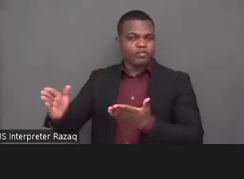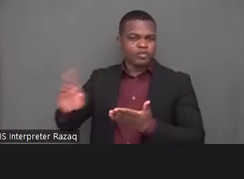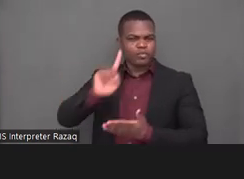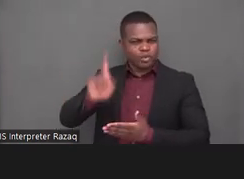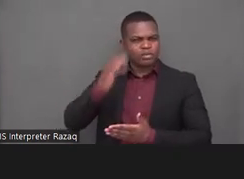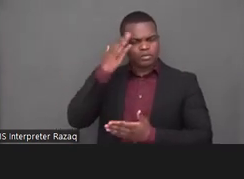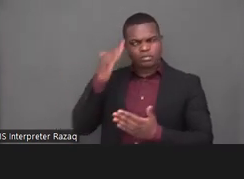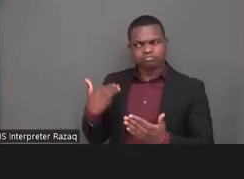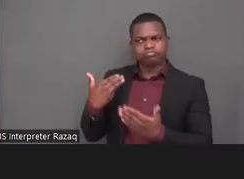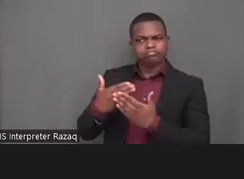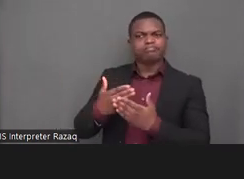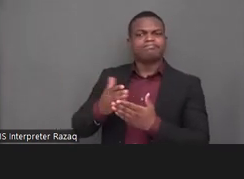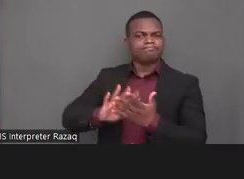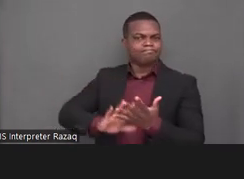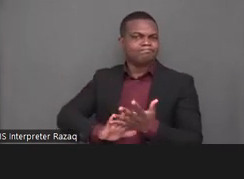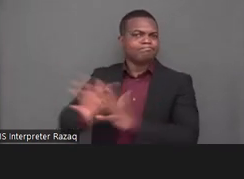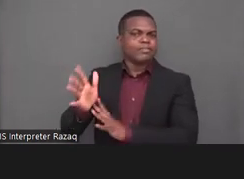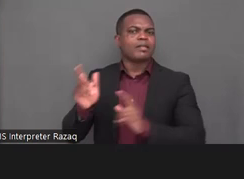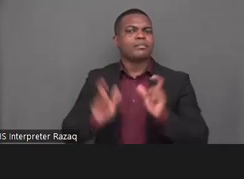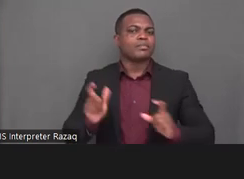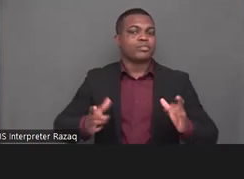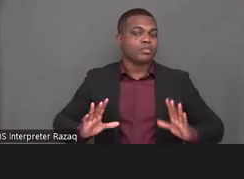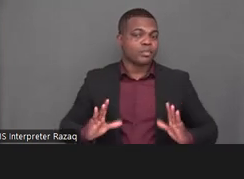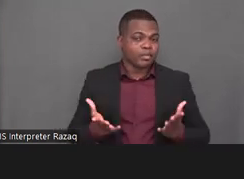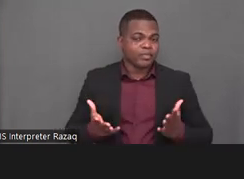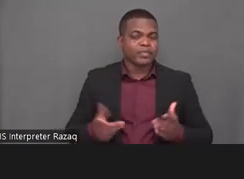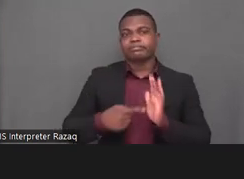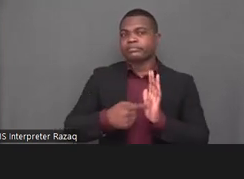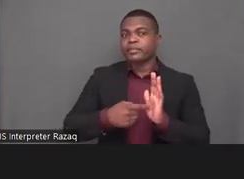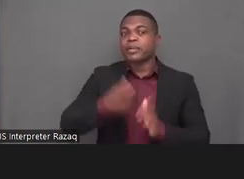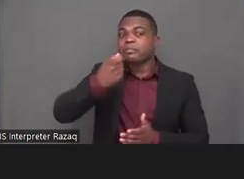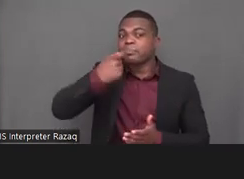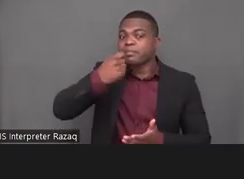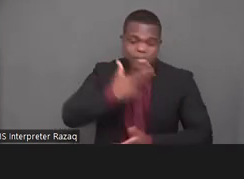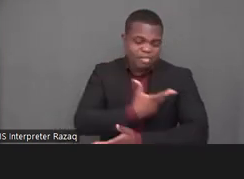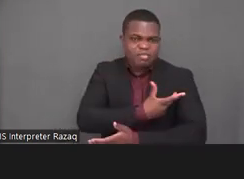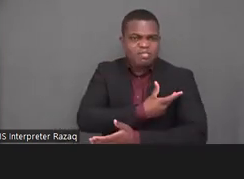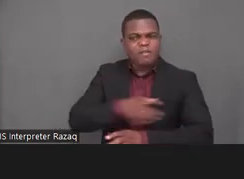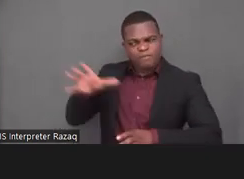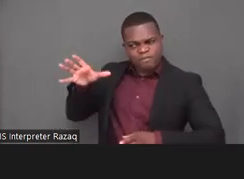and creativity causes permanent damage to physical health and shortens the lifespan